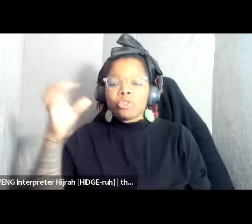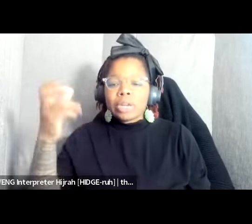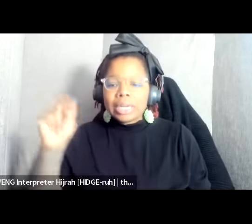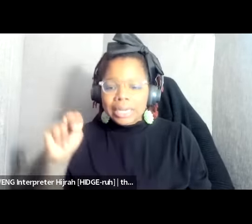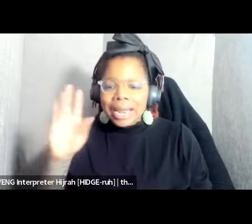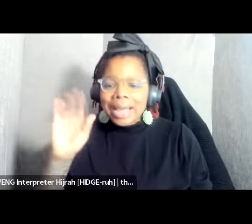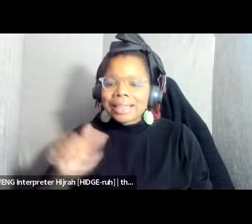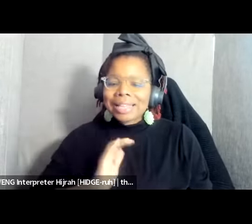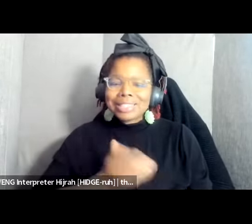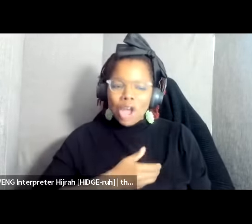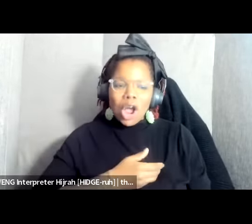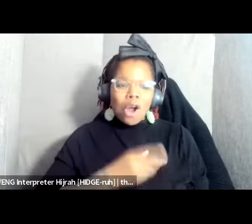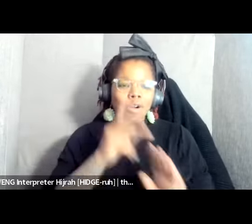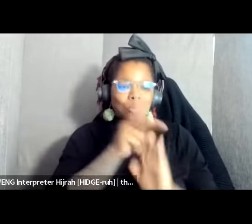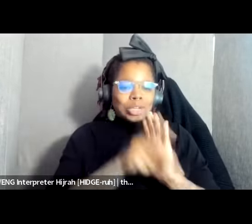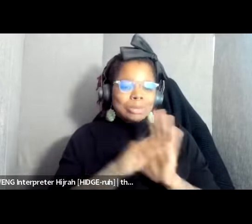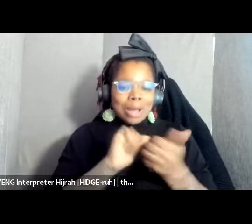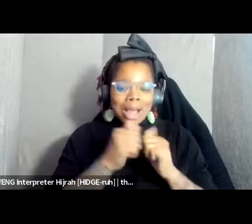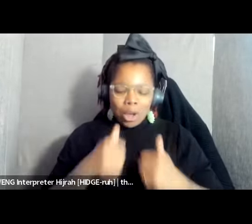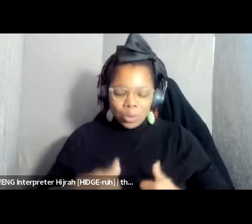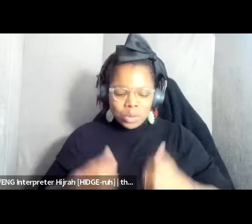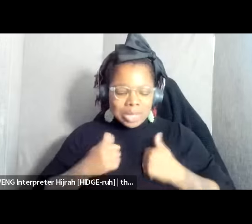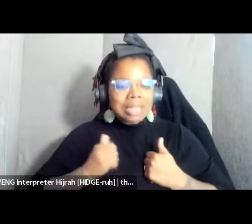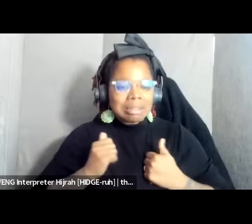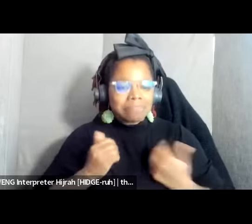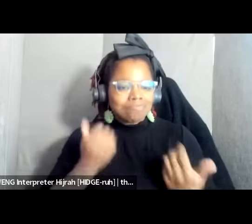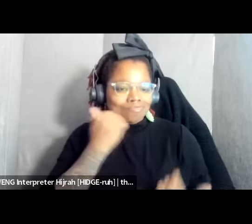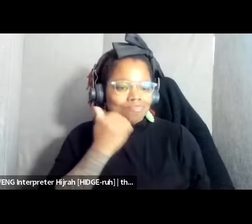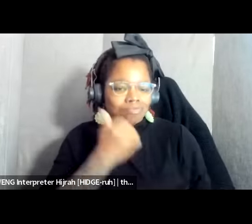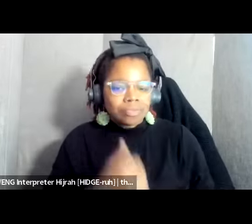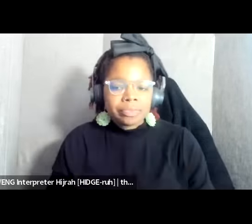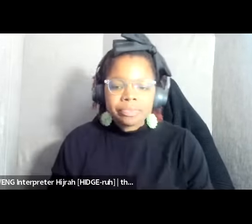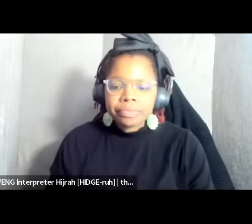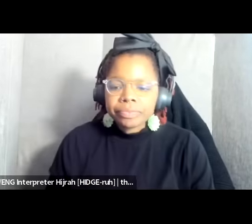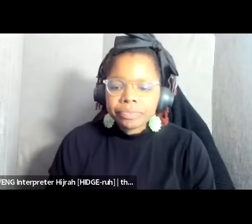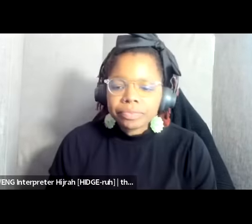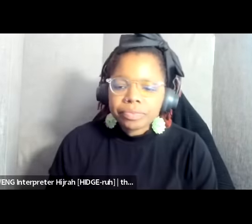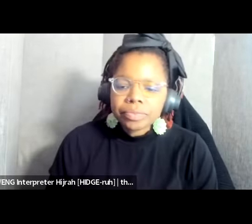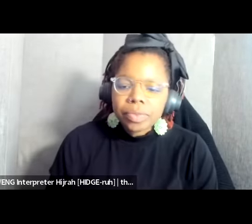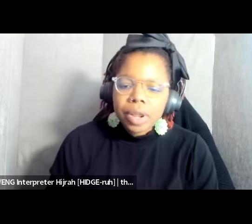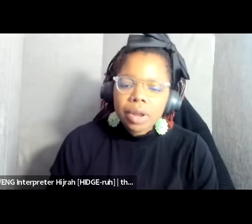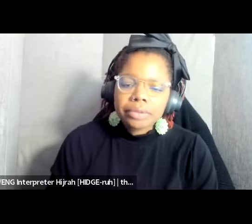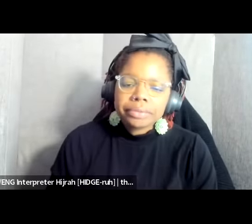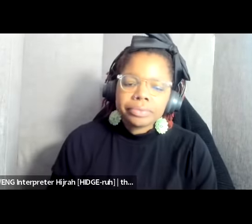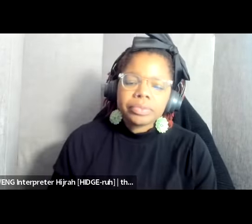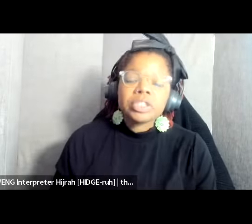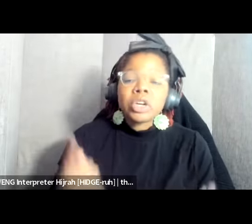way that we live out our values when we think about our meridians we really are